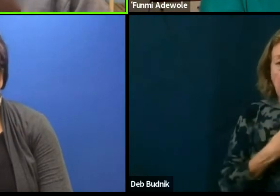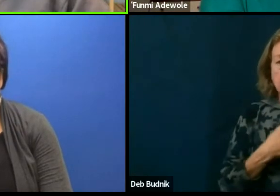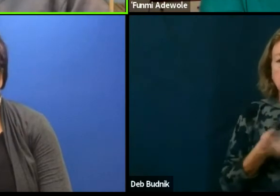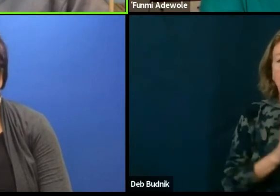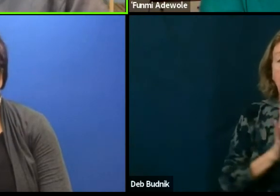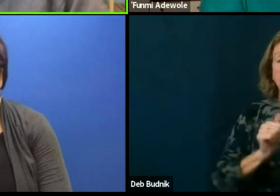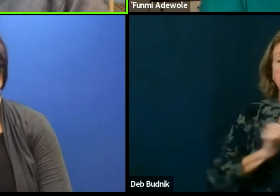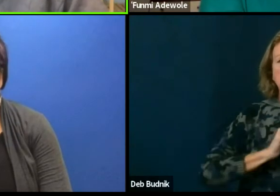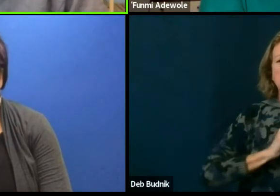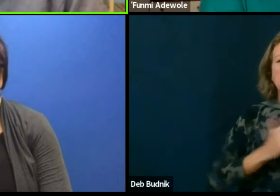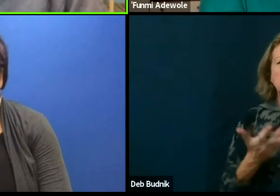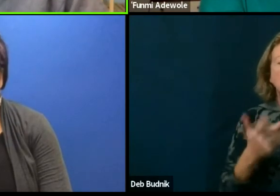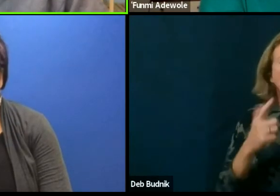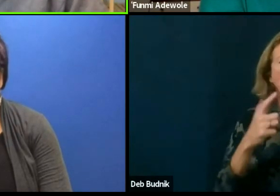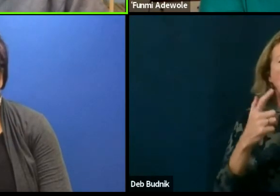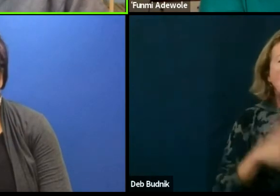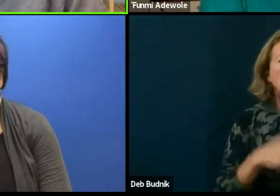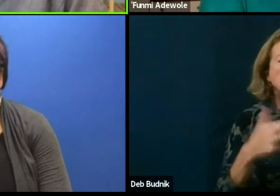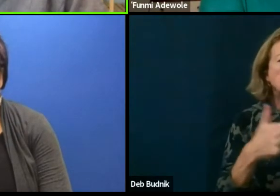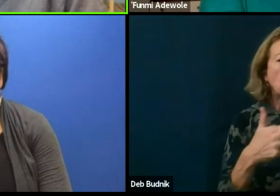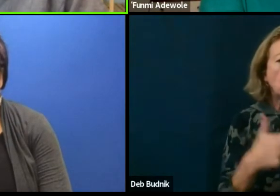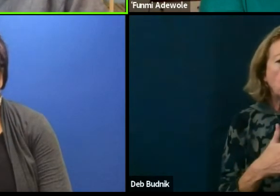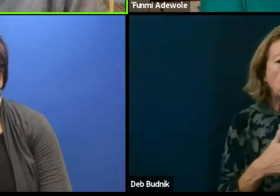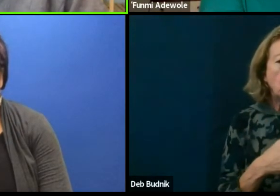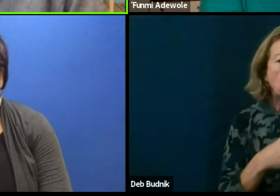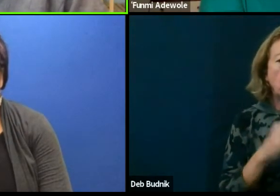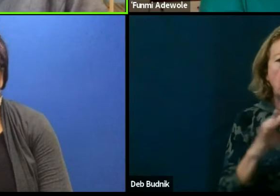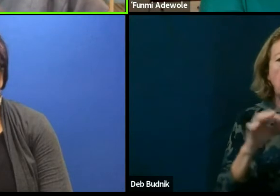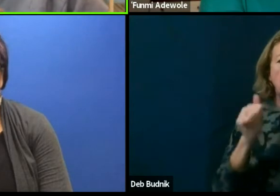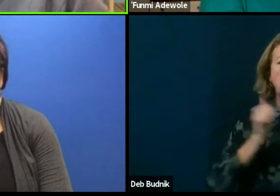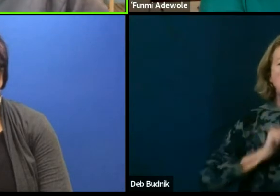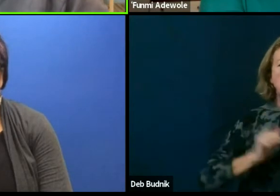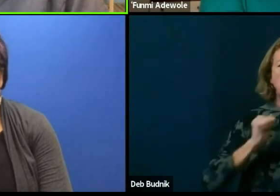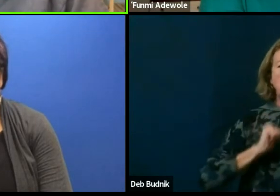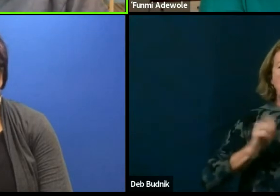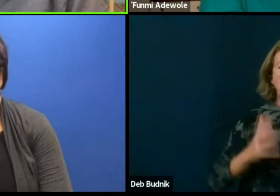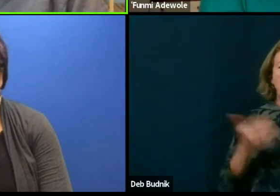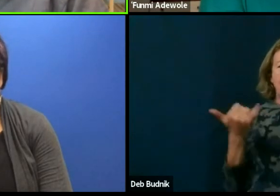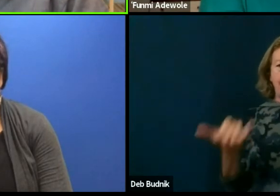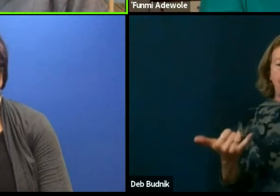what is the role of the dramaturge right now in this system where we find ourselves,